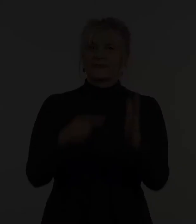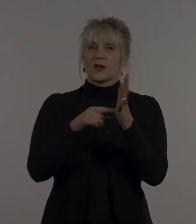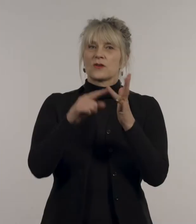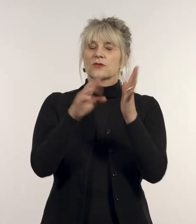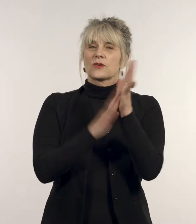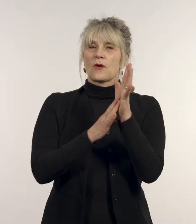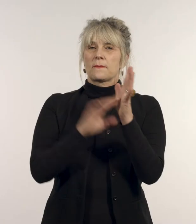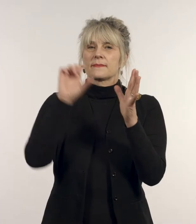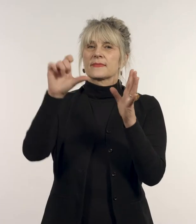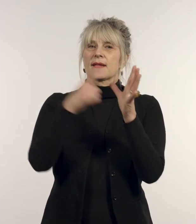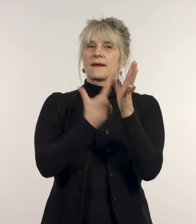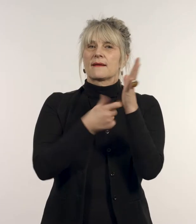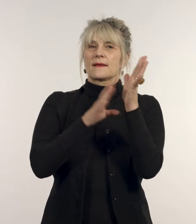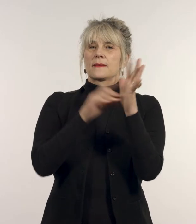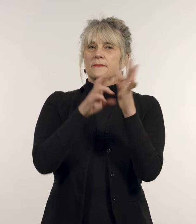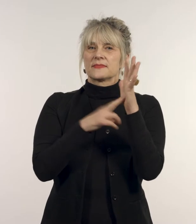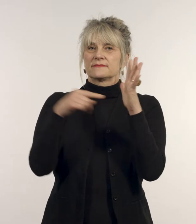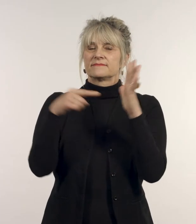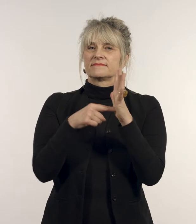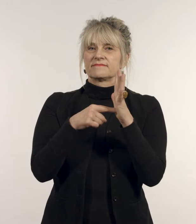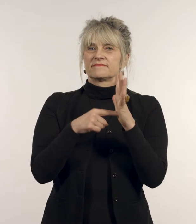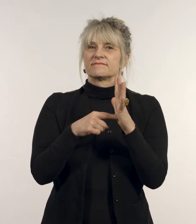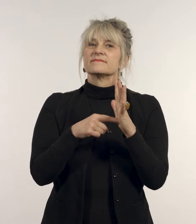Artist: Tom Carment.